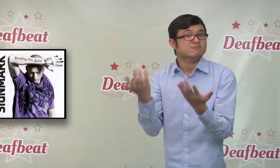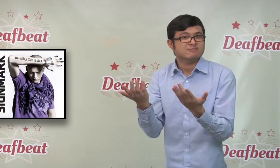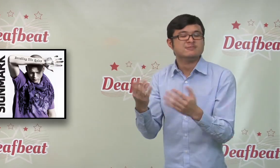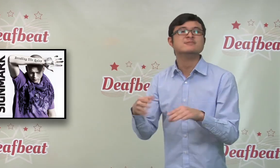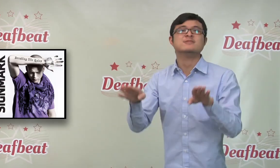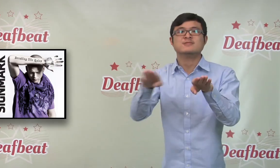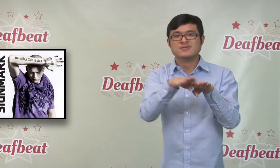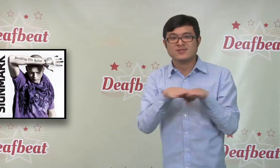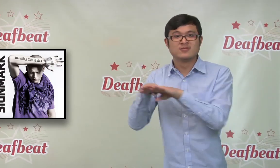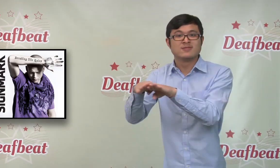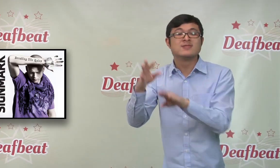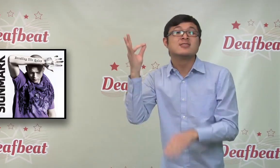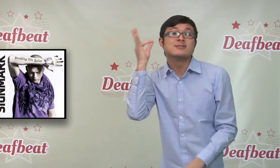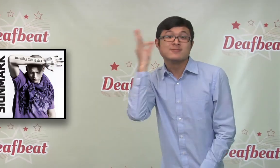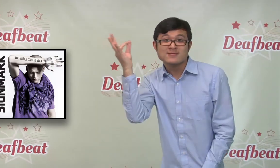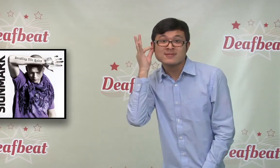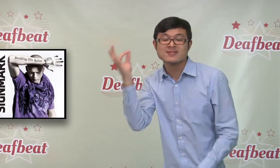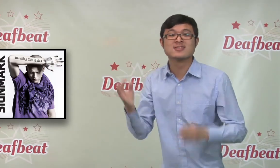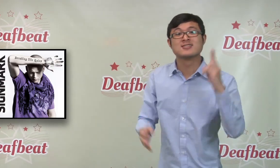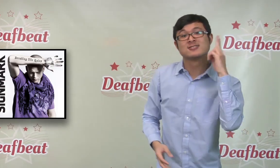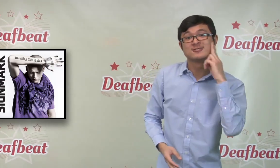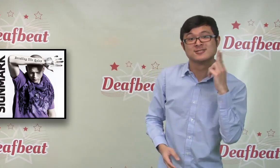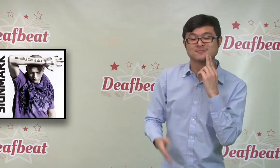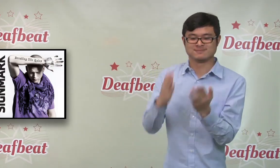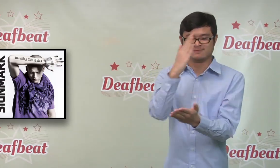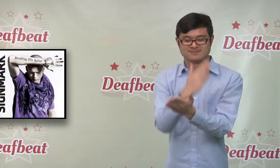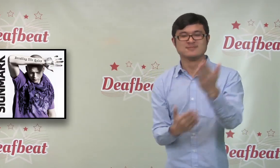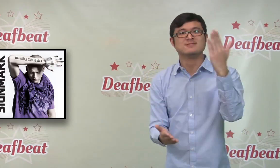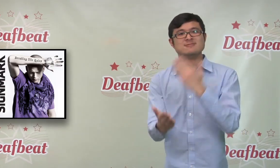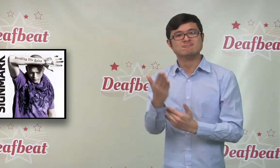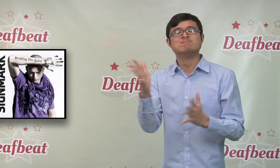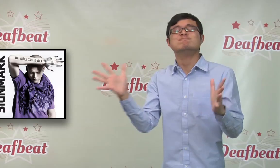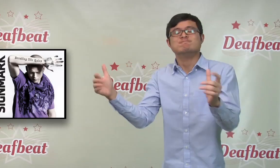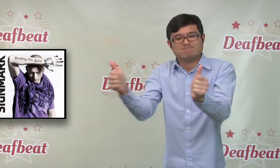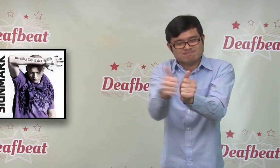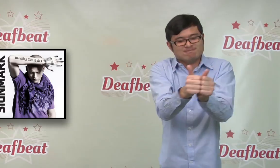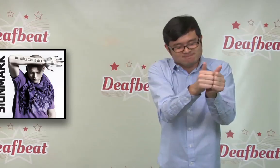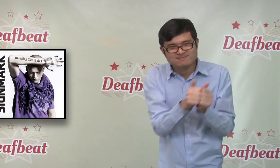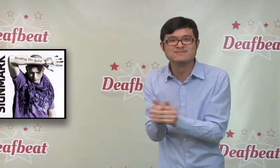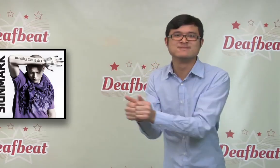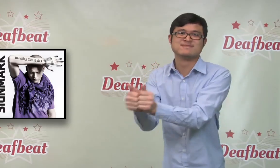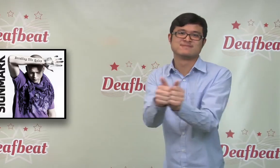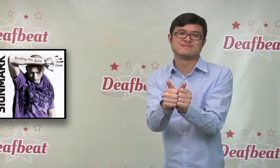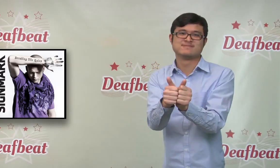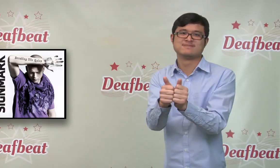help them find their own voice.